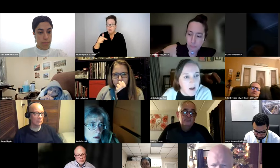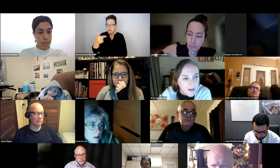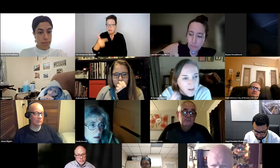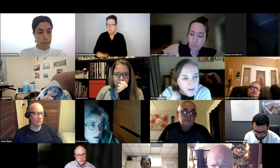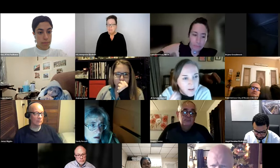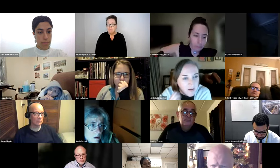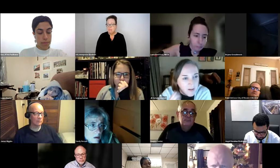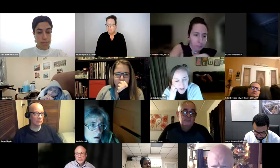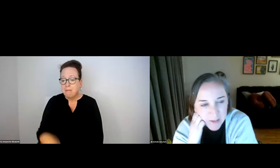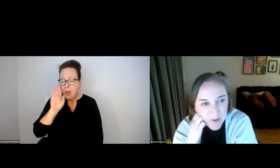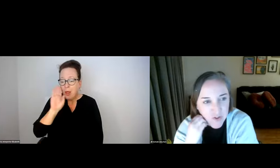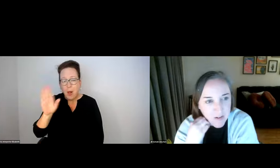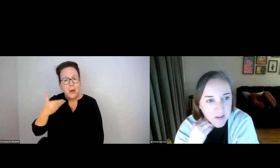I WILL GO BACK TO THE ZOOM. JILL, YOU ARE NEXT.